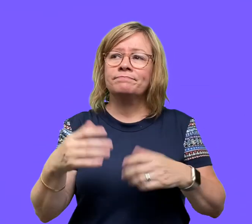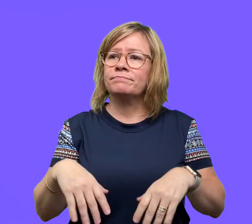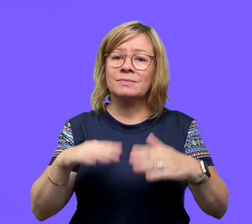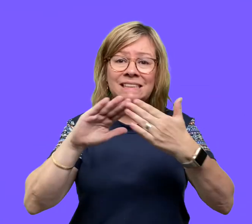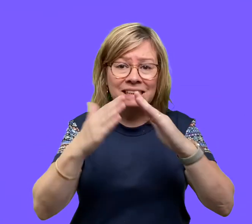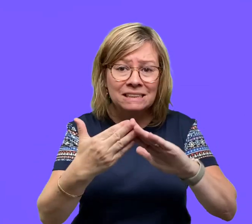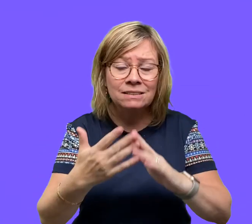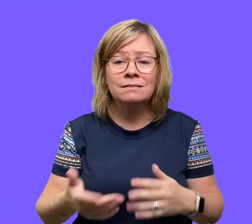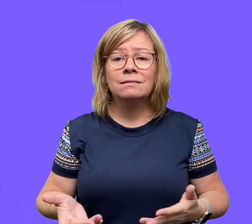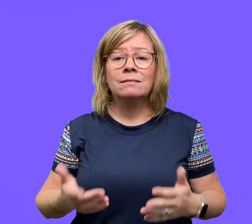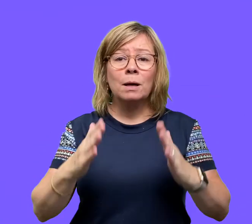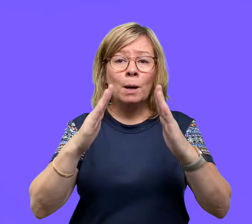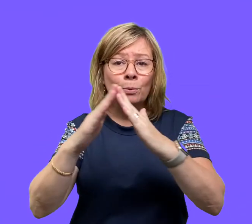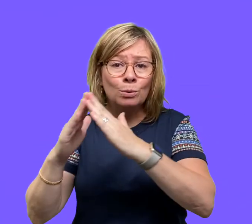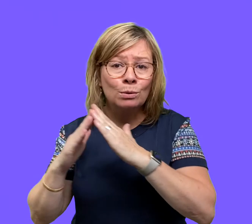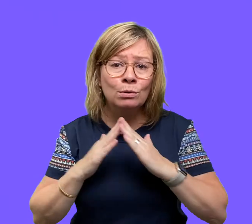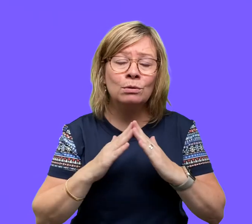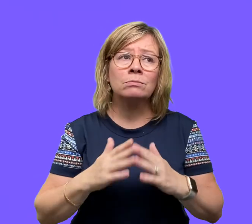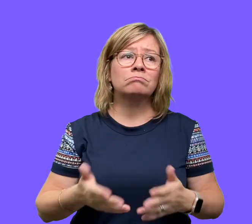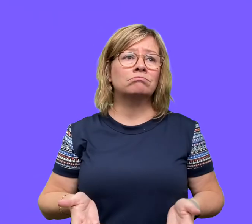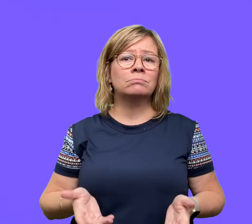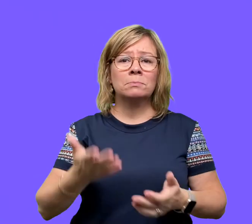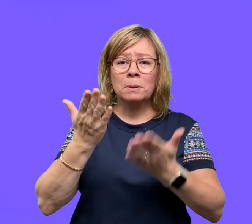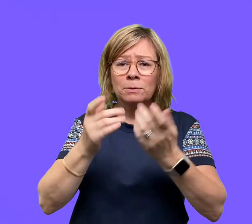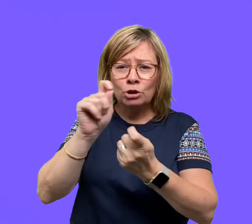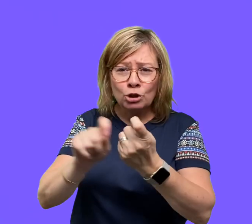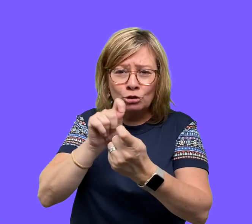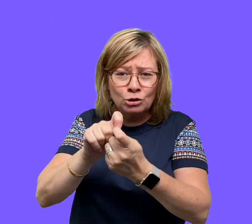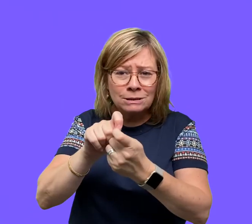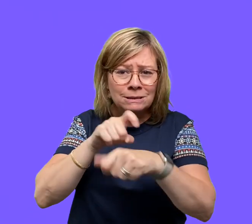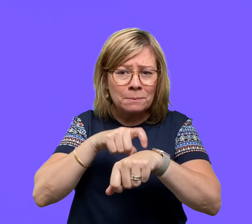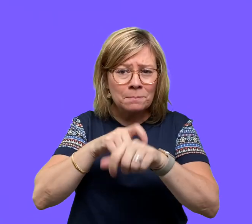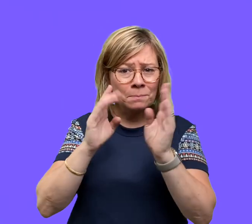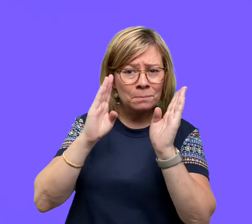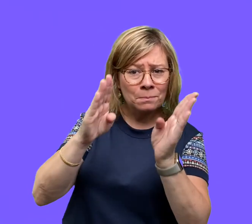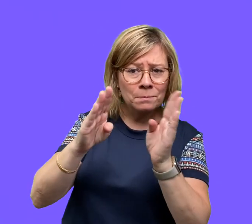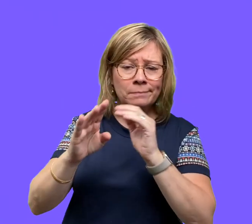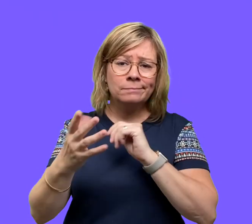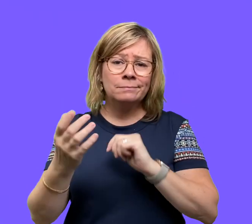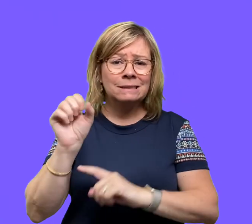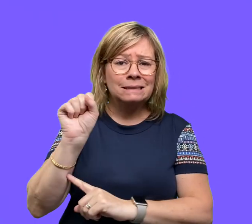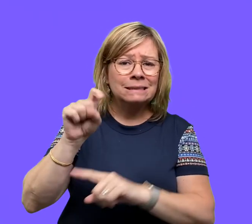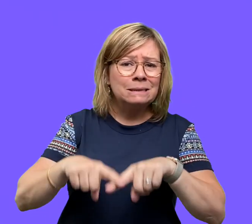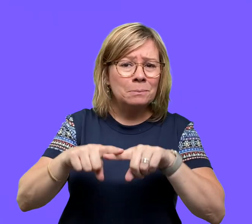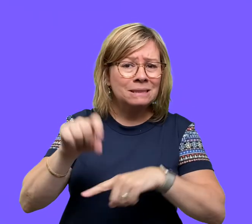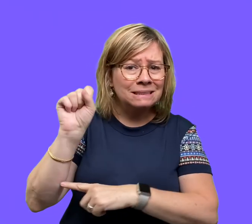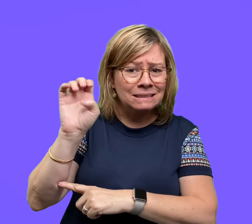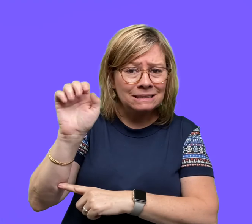community, certain times of the year dependent upon the season: the fall, the